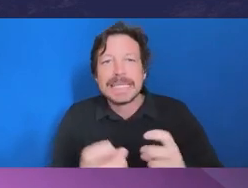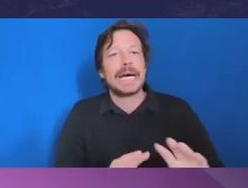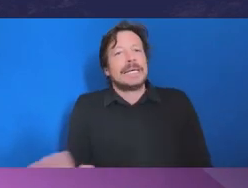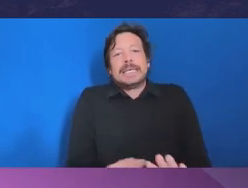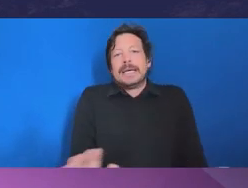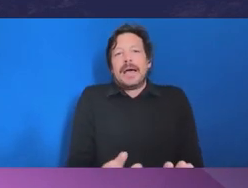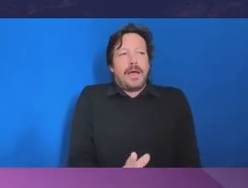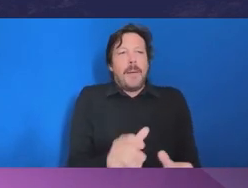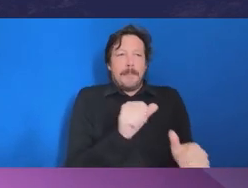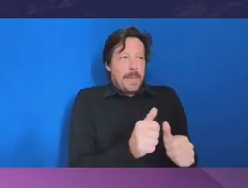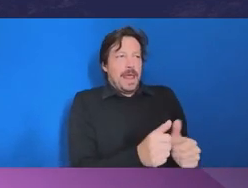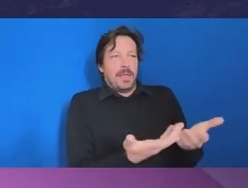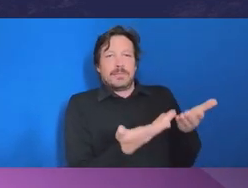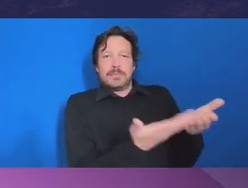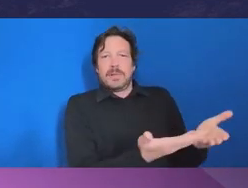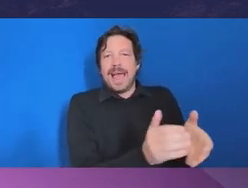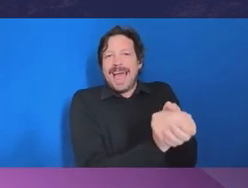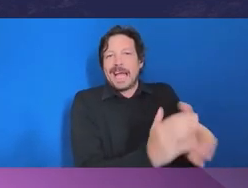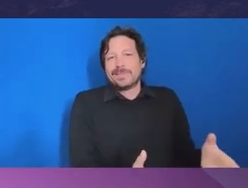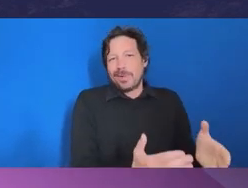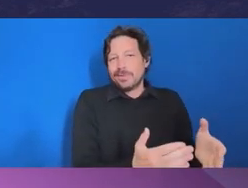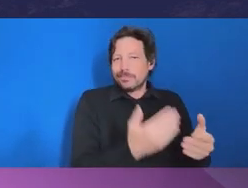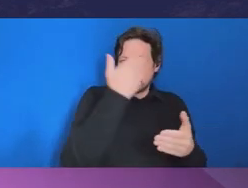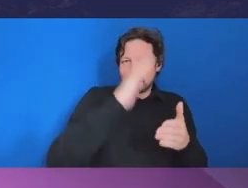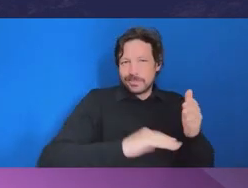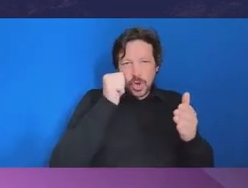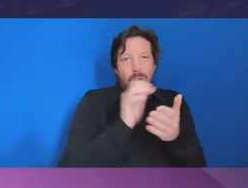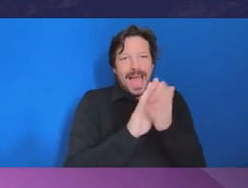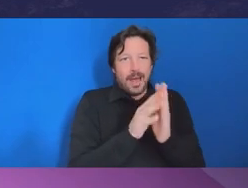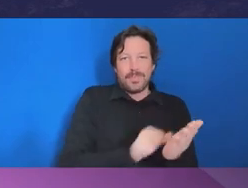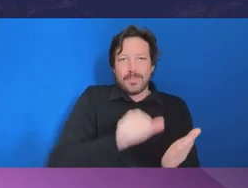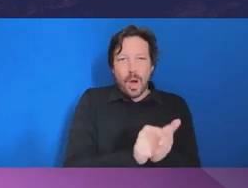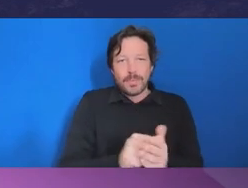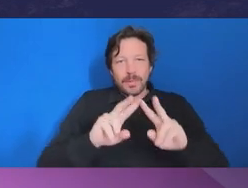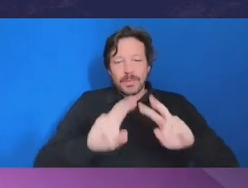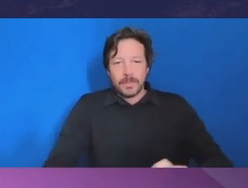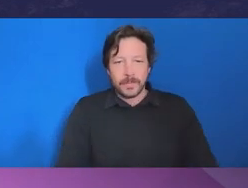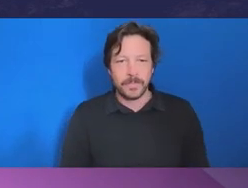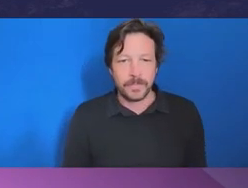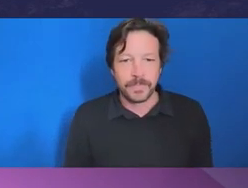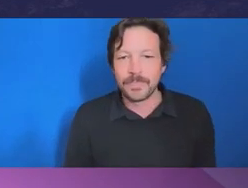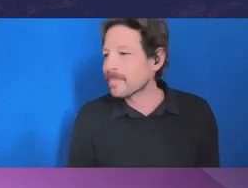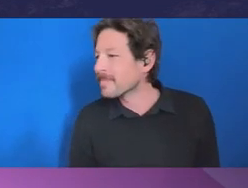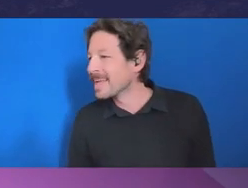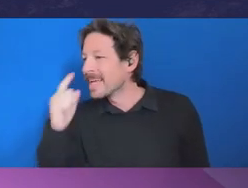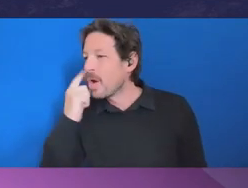Roberta: Yeah. Okay, great. All right. I think we might be able to squeeze one more in.